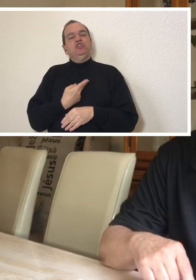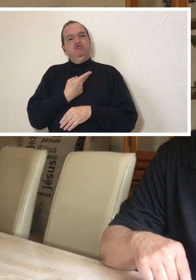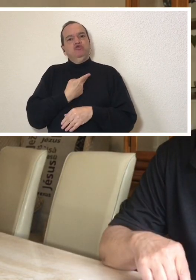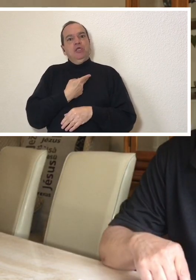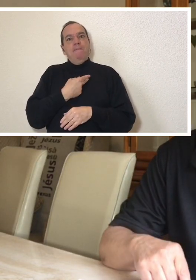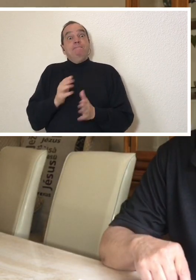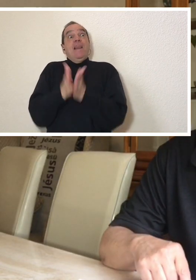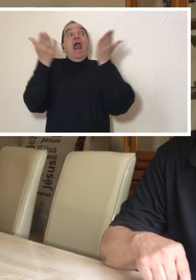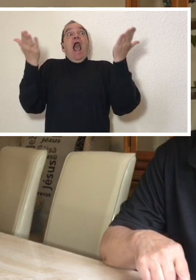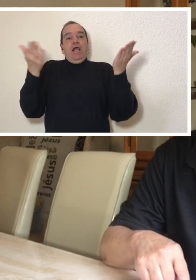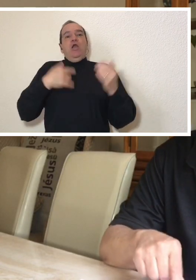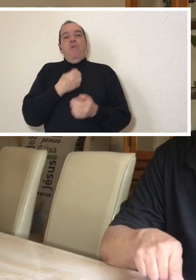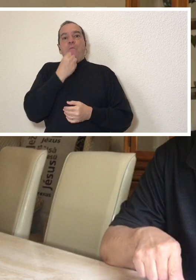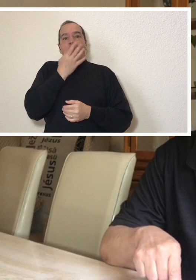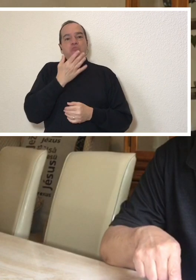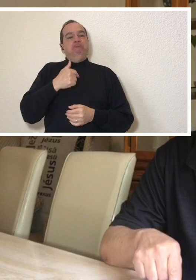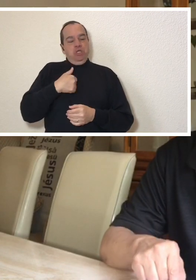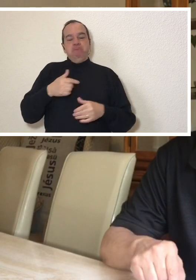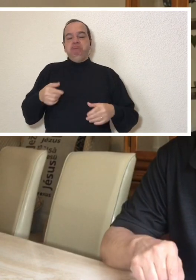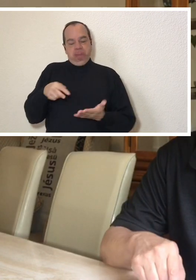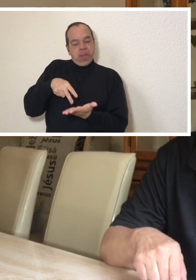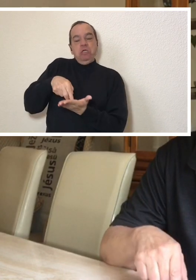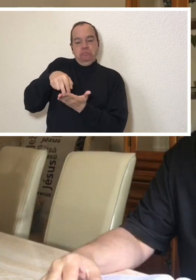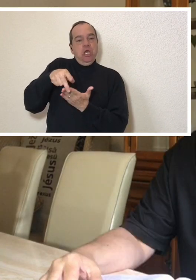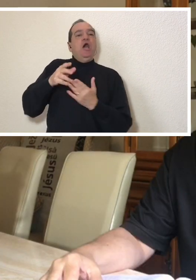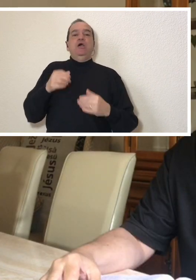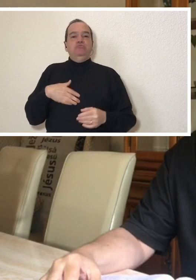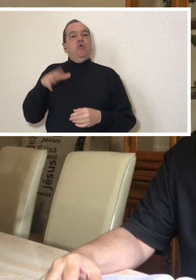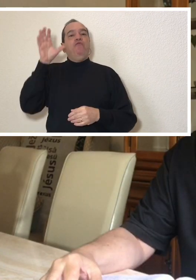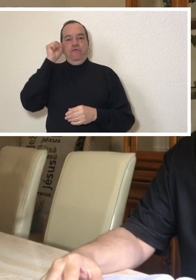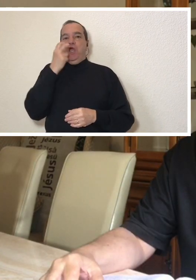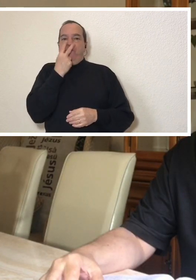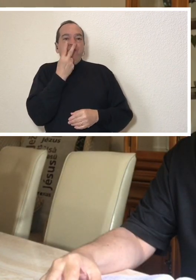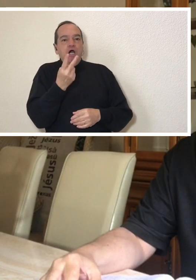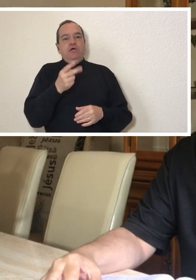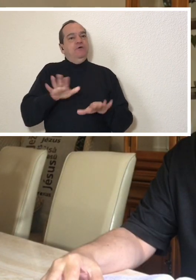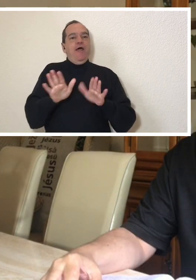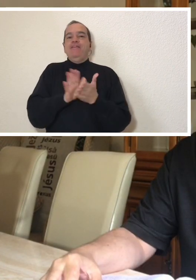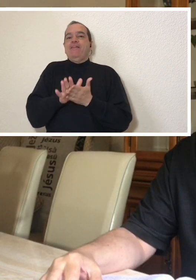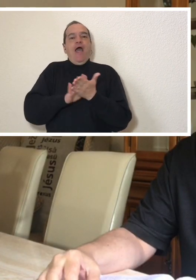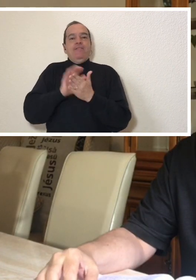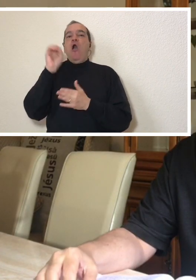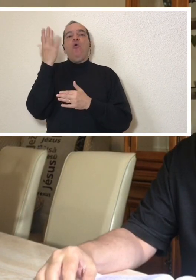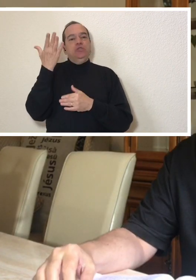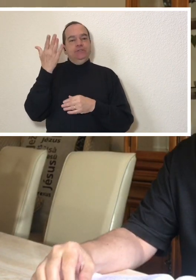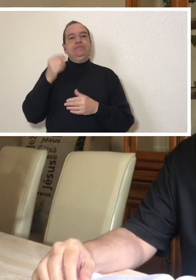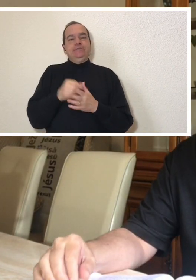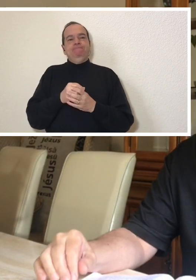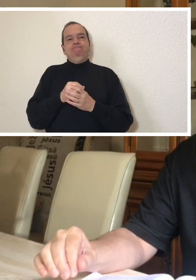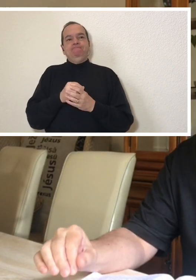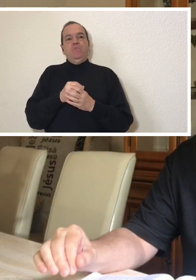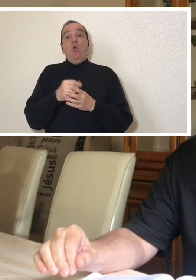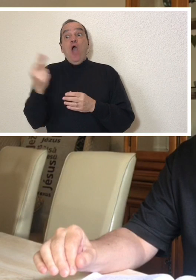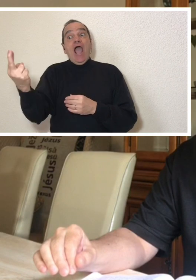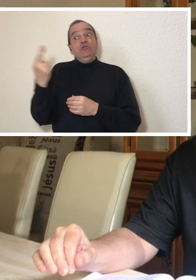This was the first miracle that happened to me. The biopsy results came out very fast